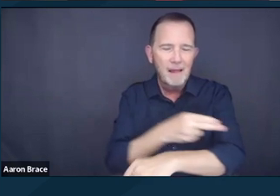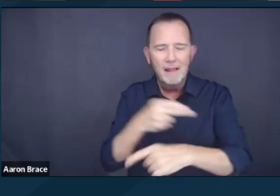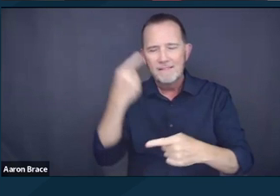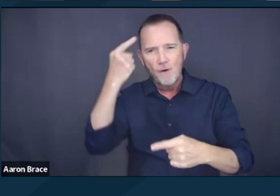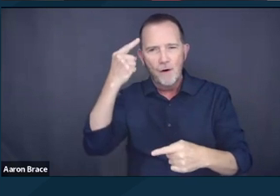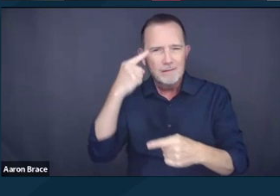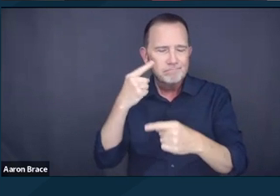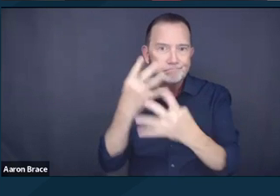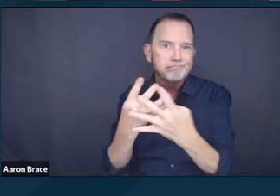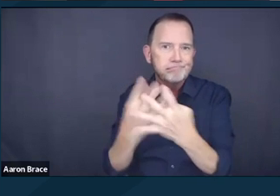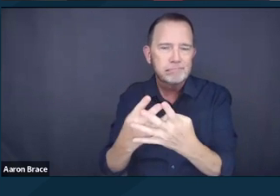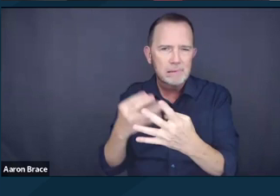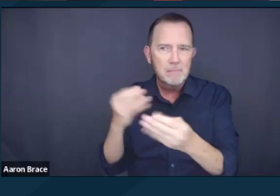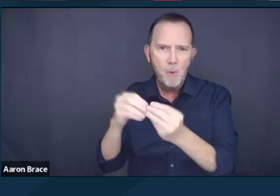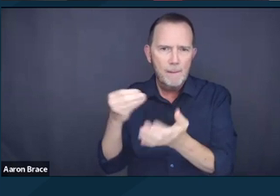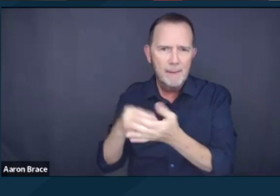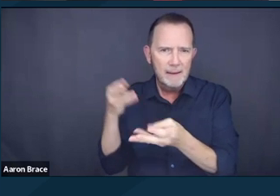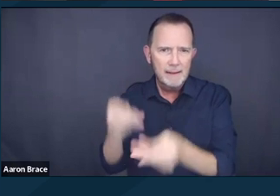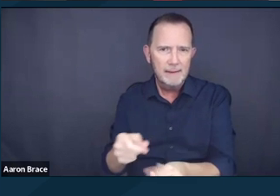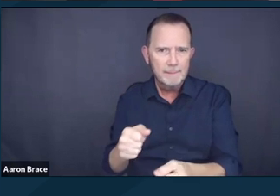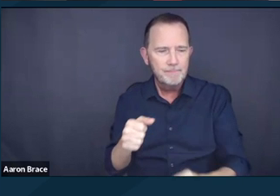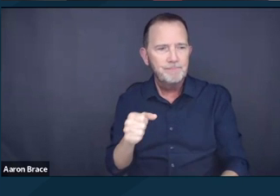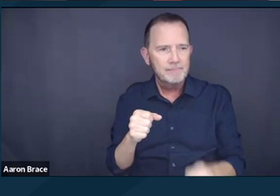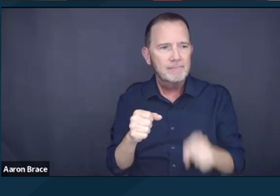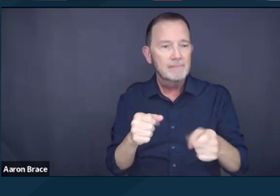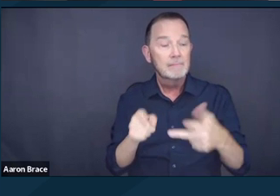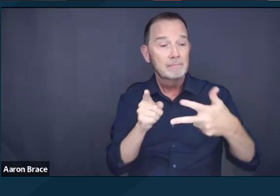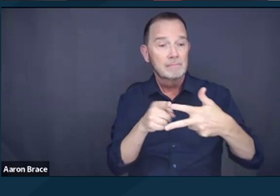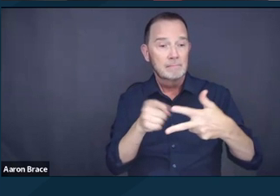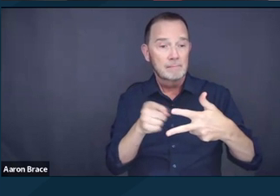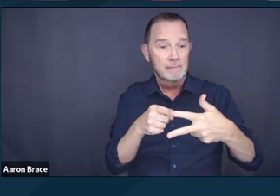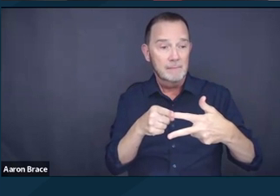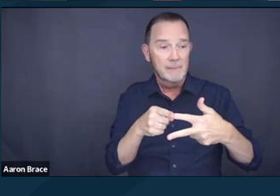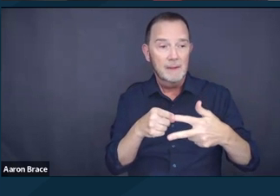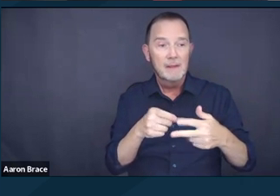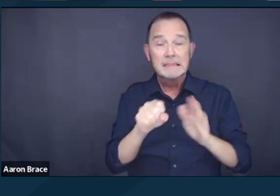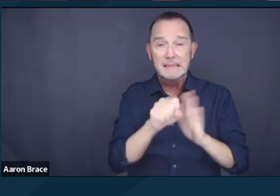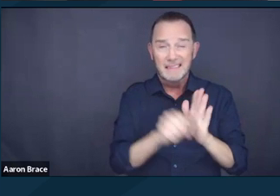there are laws coming out that make it easier to initiate involuntary treatment or commitment.